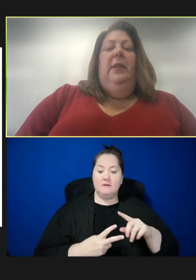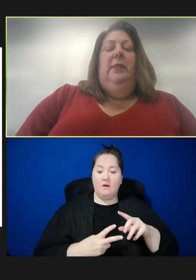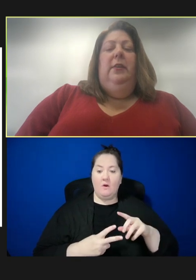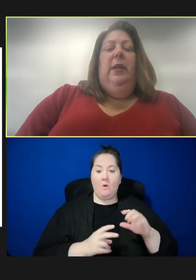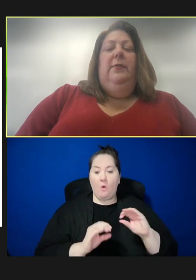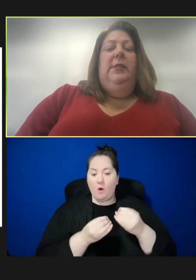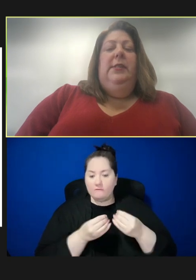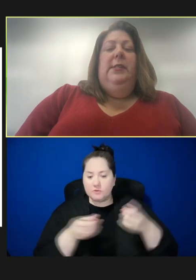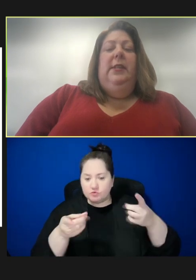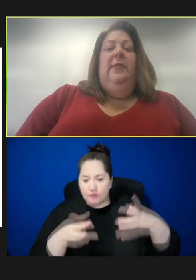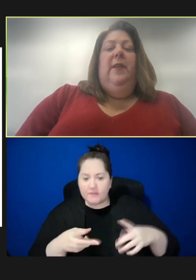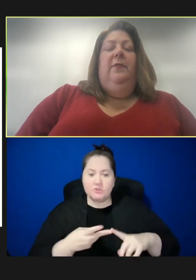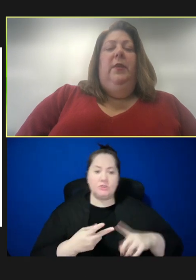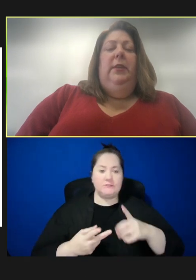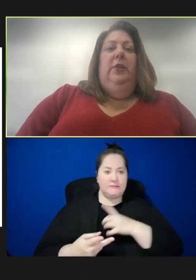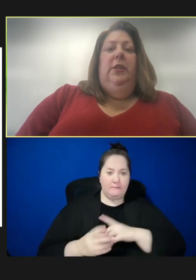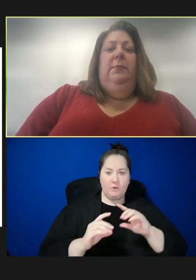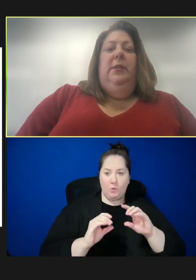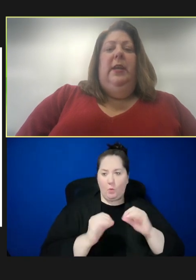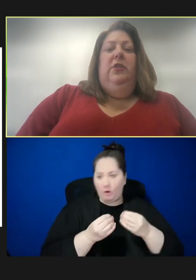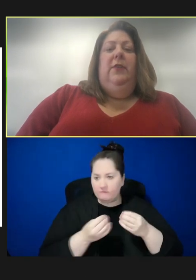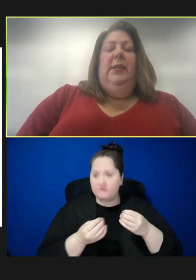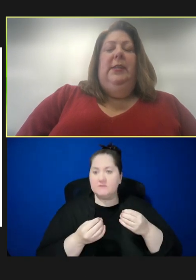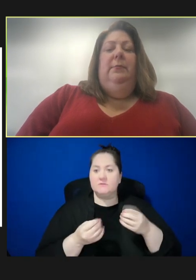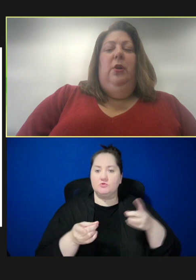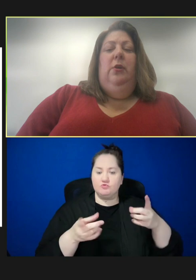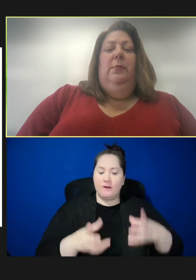you know, a lot of consistent and thoughtful leadership to the National Vaccine program. So,